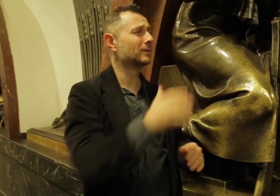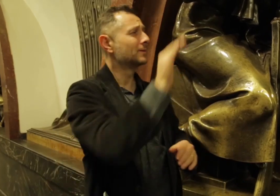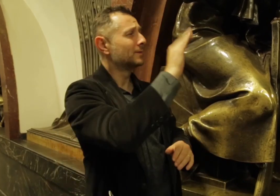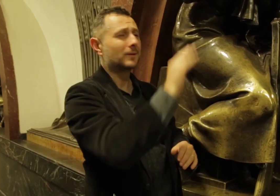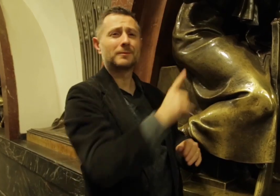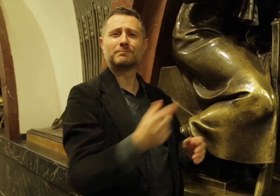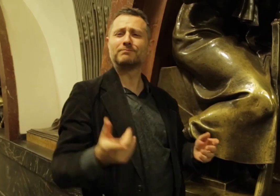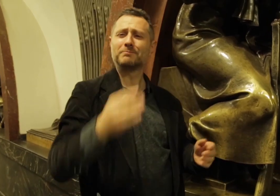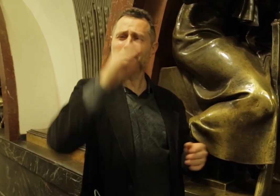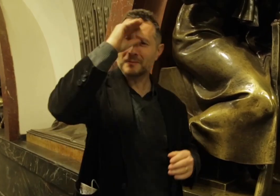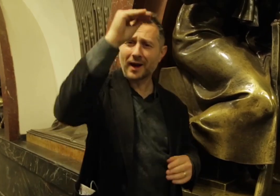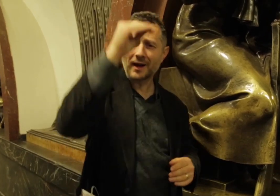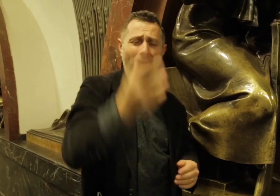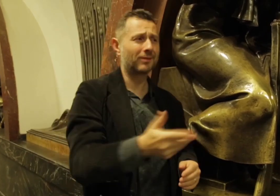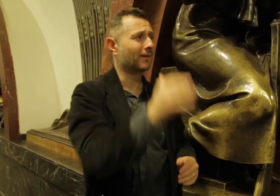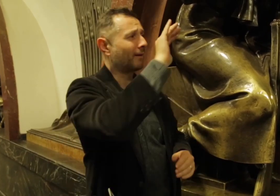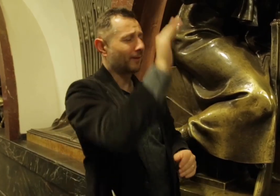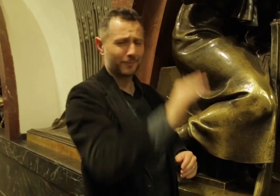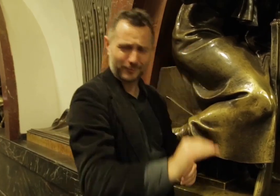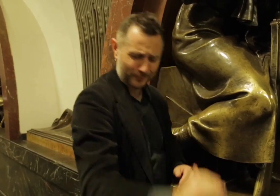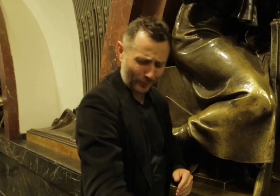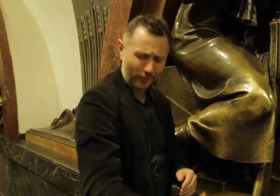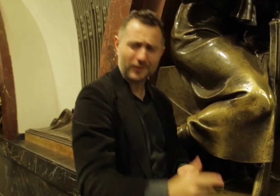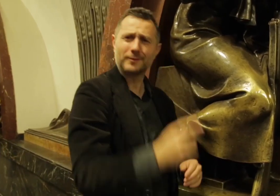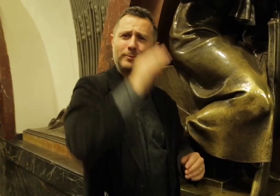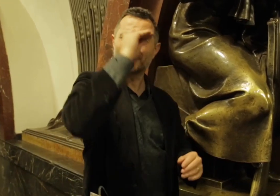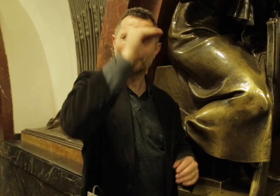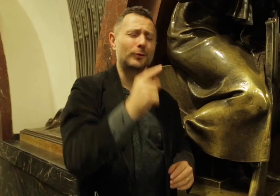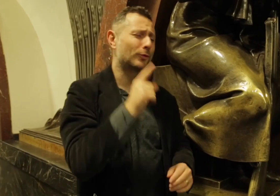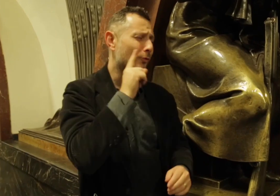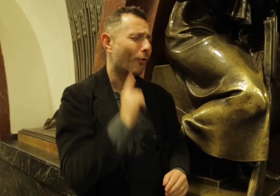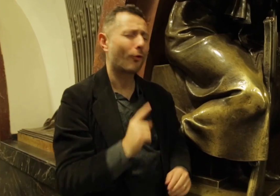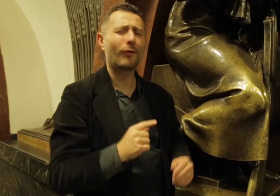Some people will rub statues of dogs, women